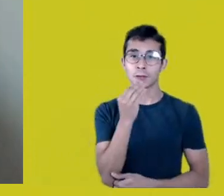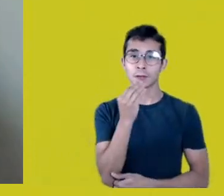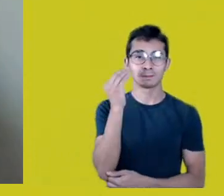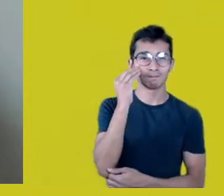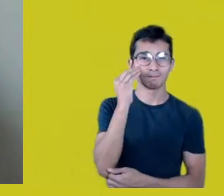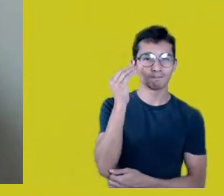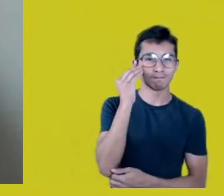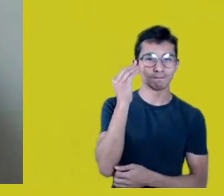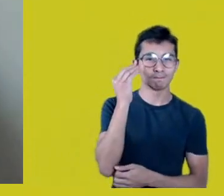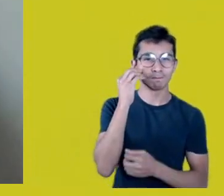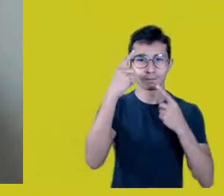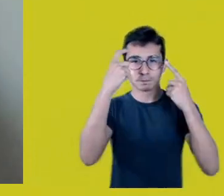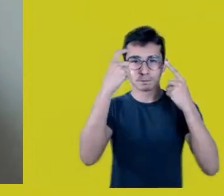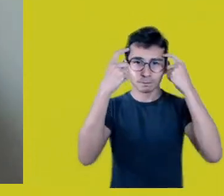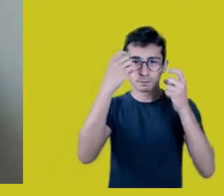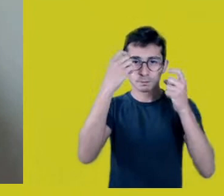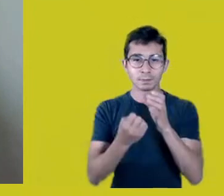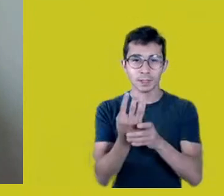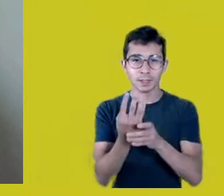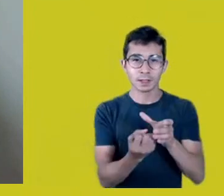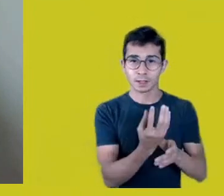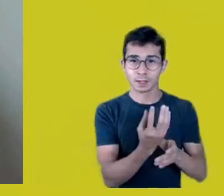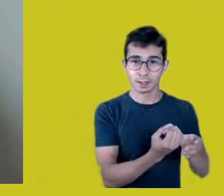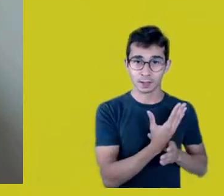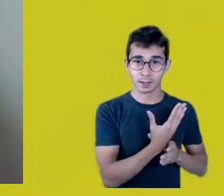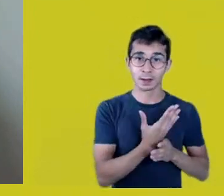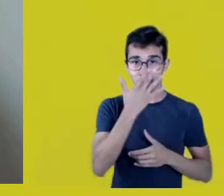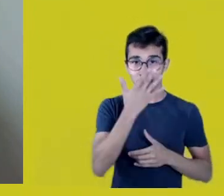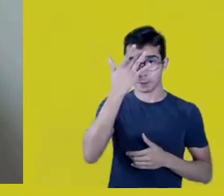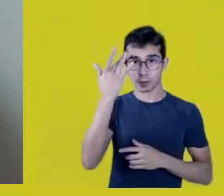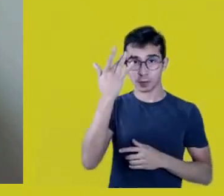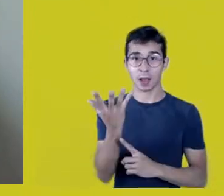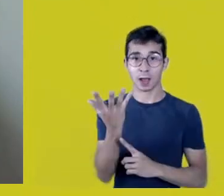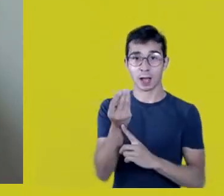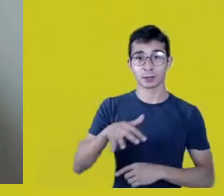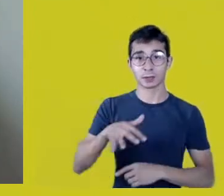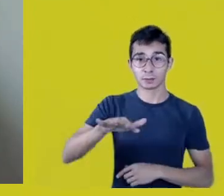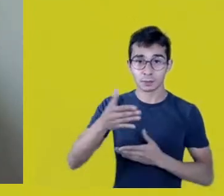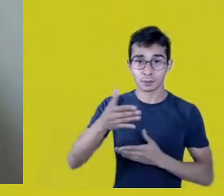with guest stagers and directors.